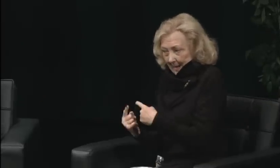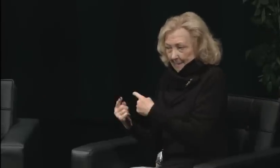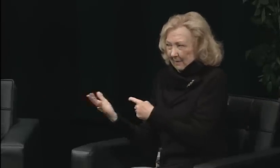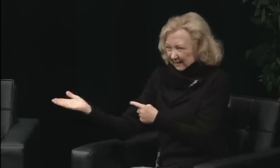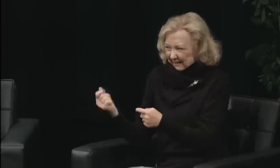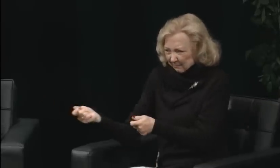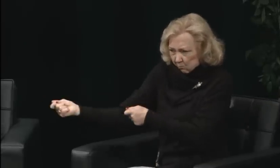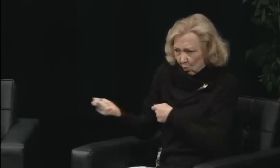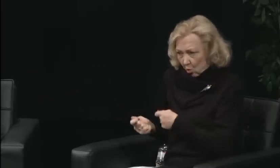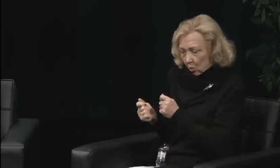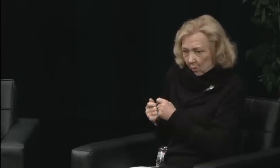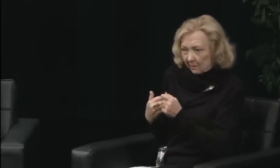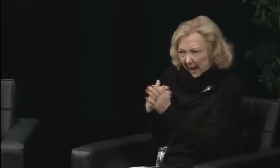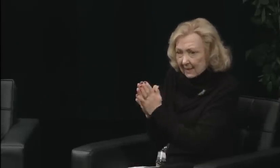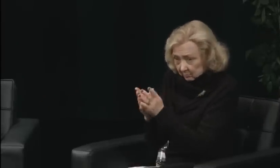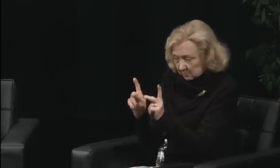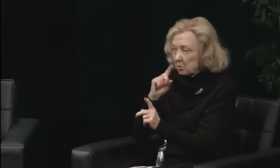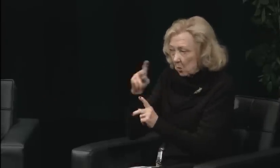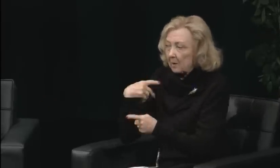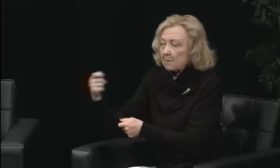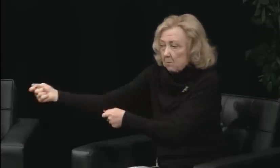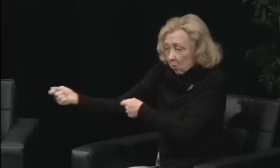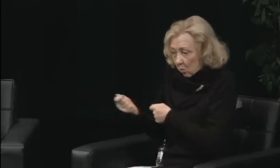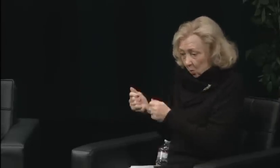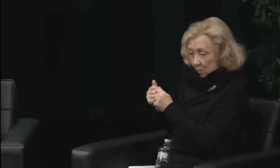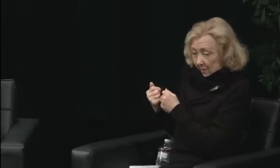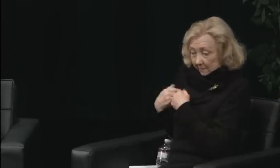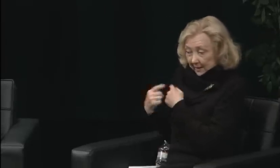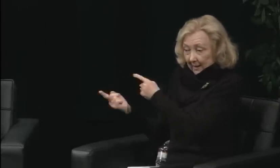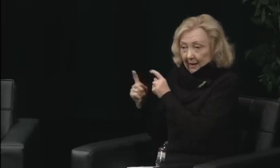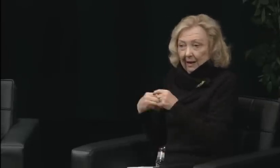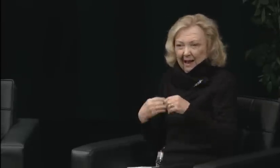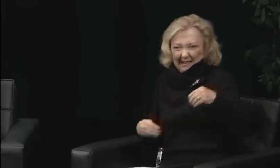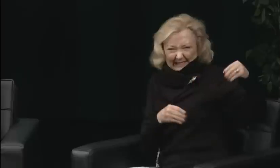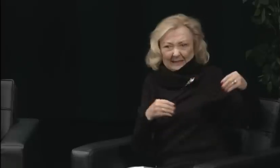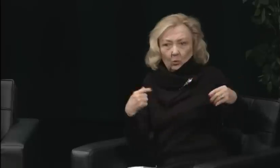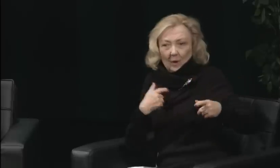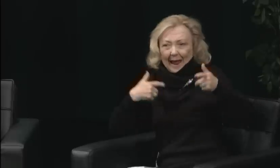If you wouldn't mind, I'd like to answer that question. I was attending Howard University and my classmates and I were engaged in discussion